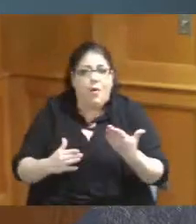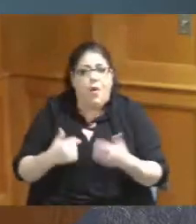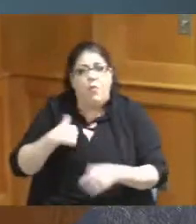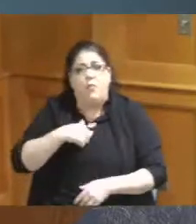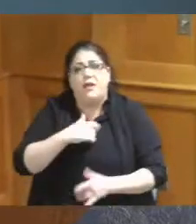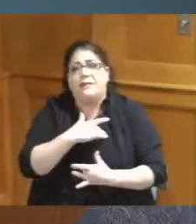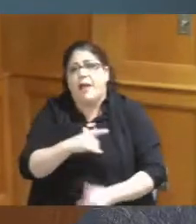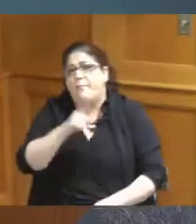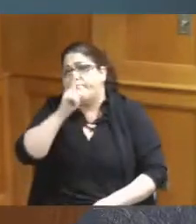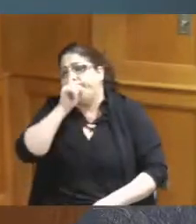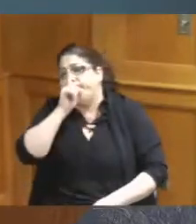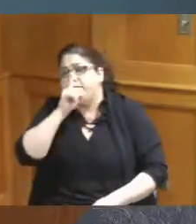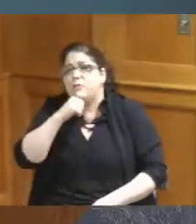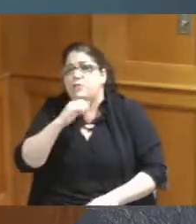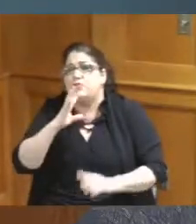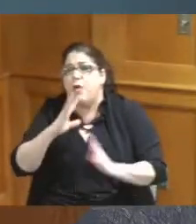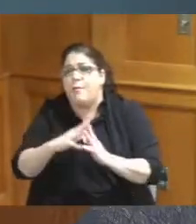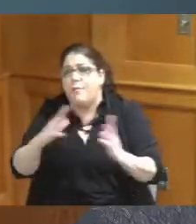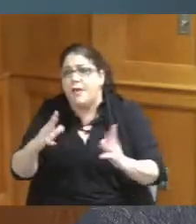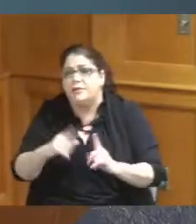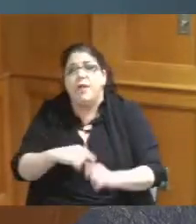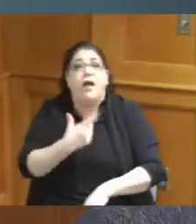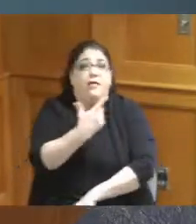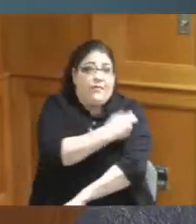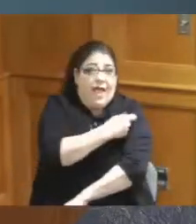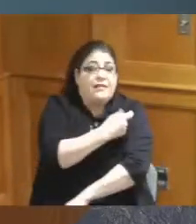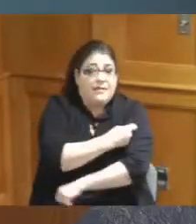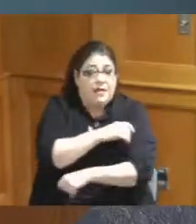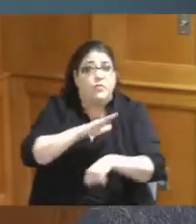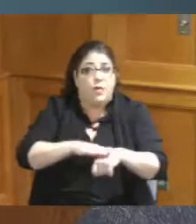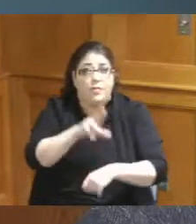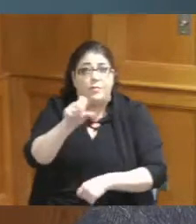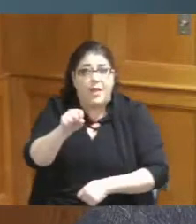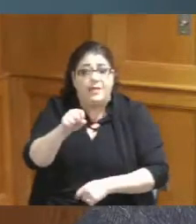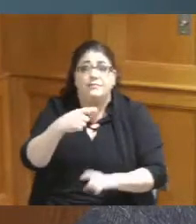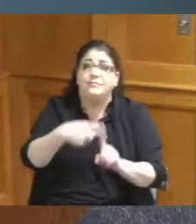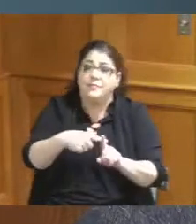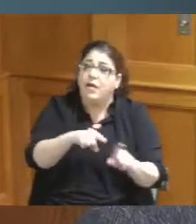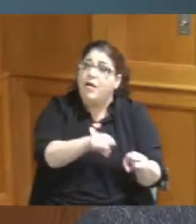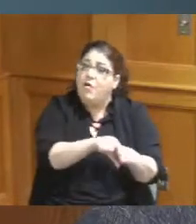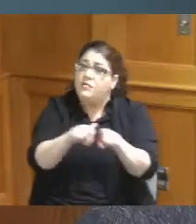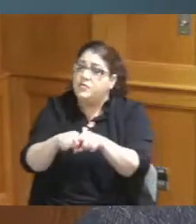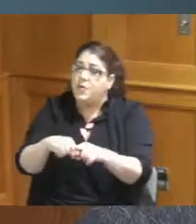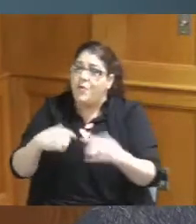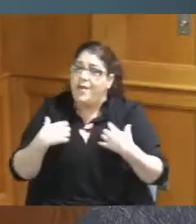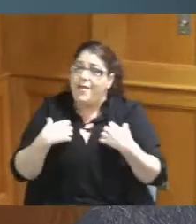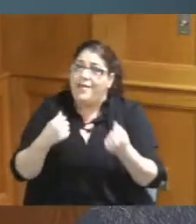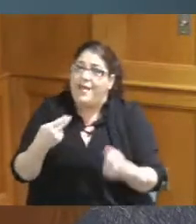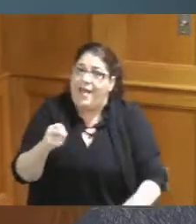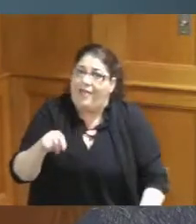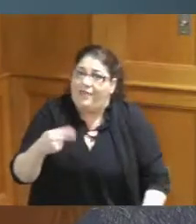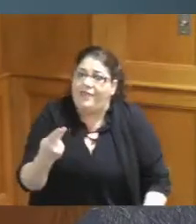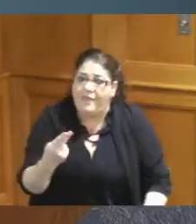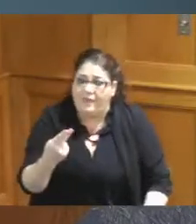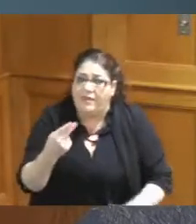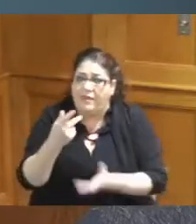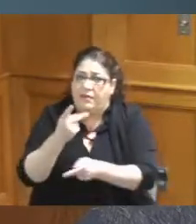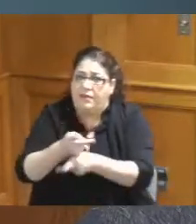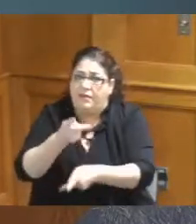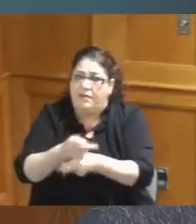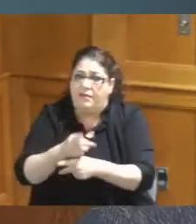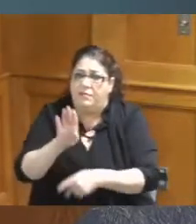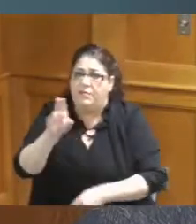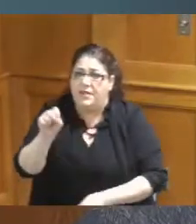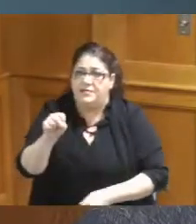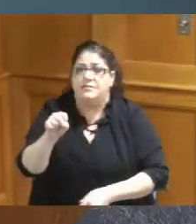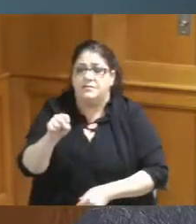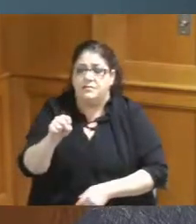besides just vaccinations that this bus is also held a health bus this bus helps with health and